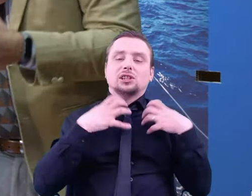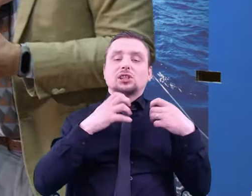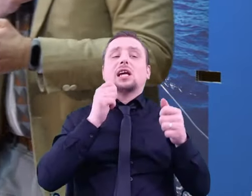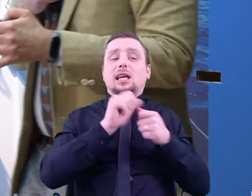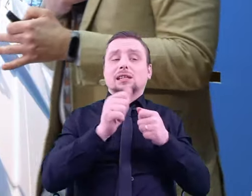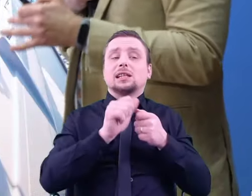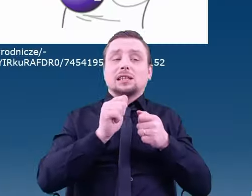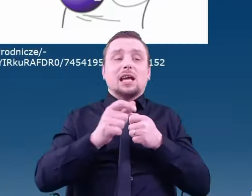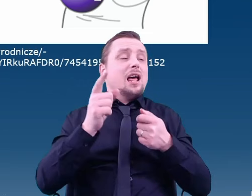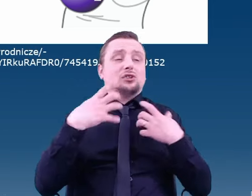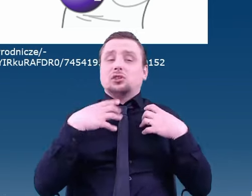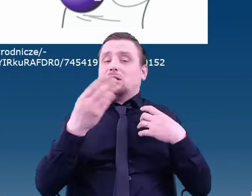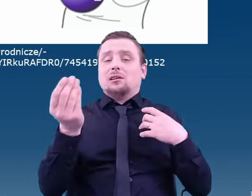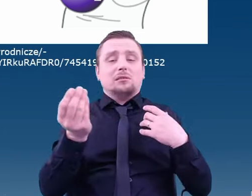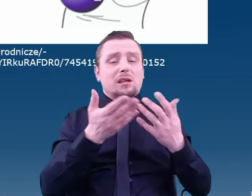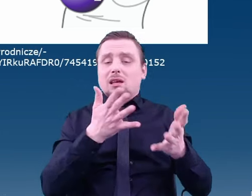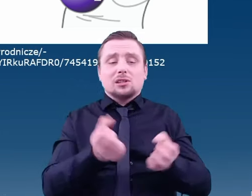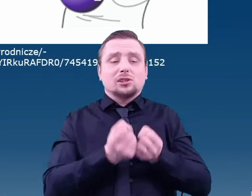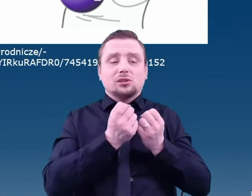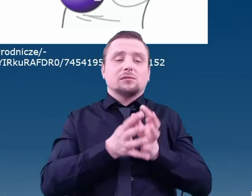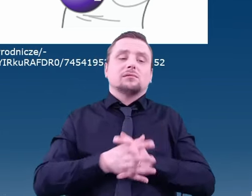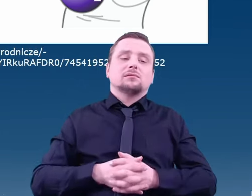Interestingly, regarding the aminoacids,